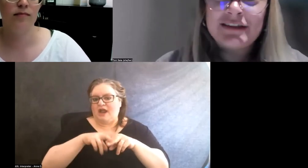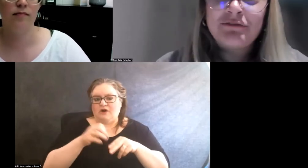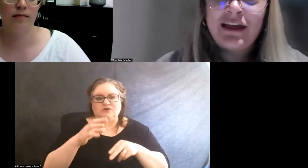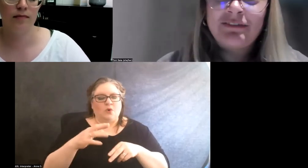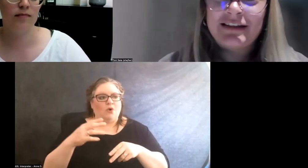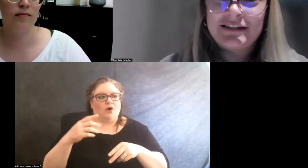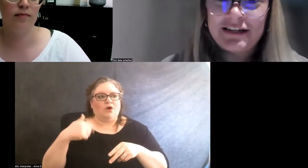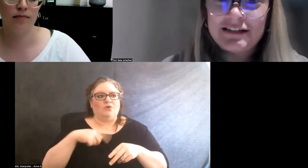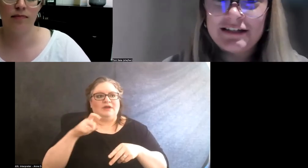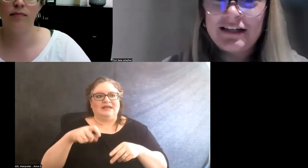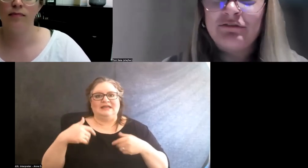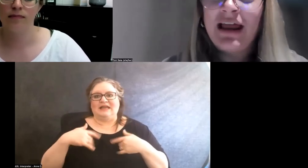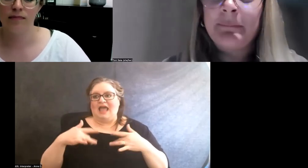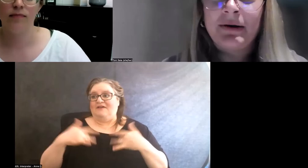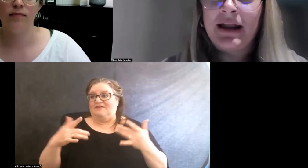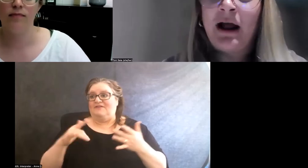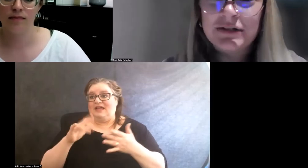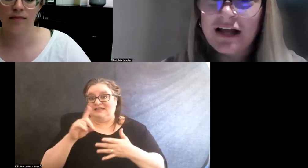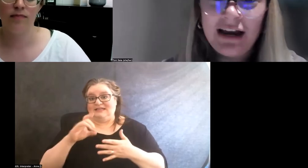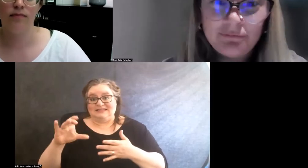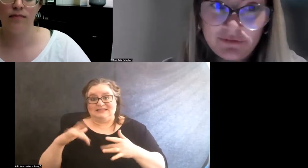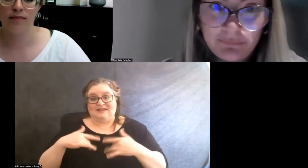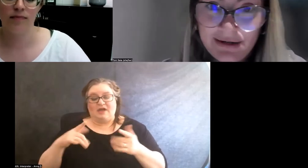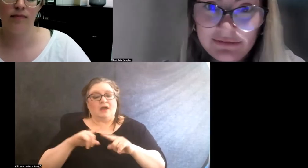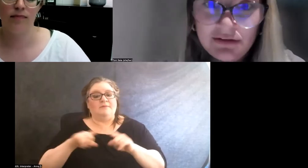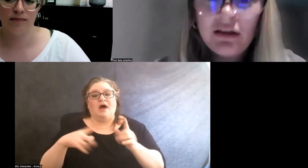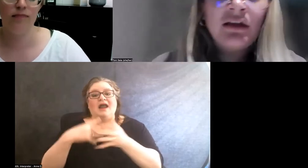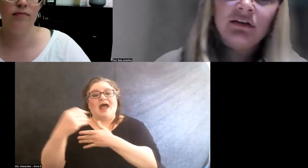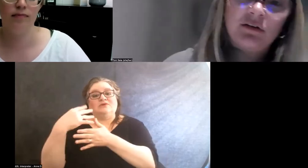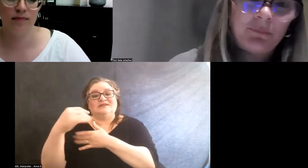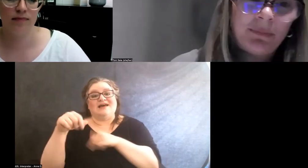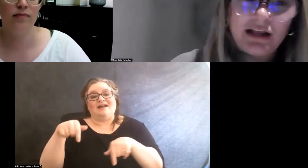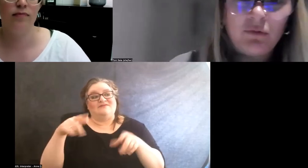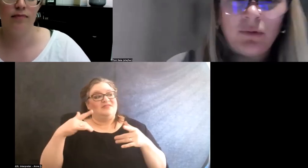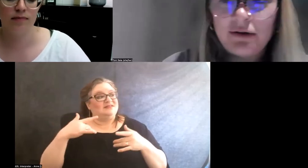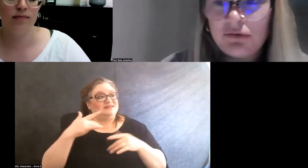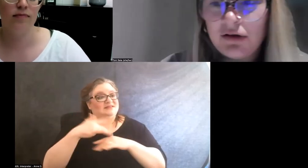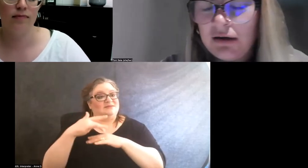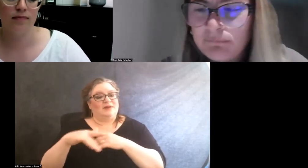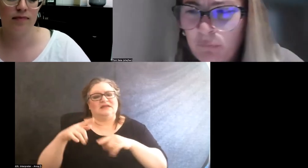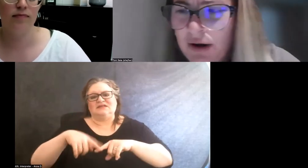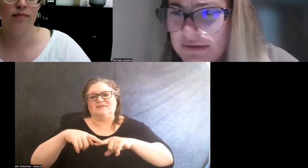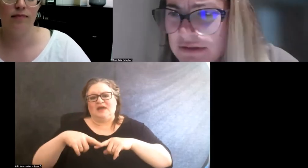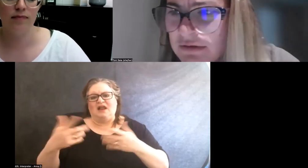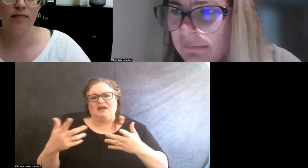that's a DCC event but outside of the space, you know, depending on what it was.